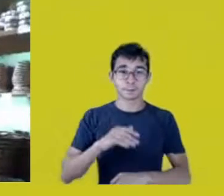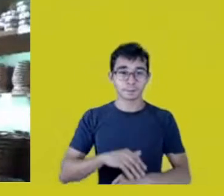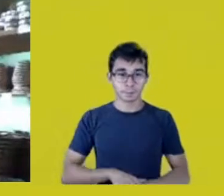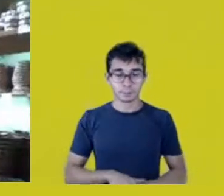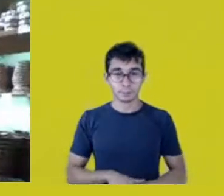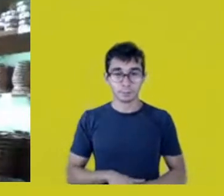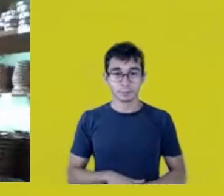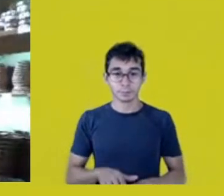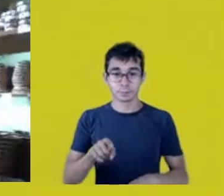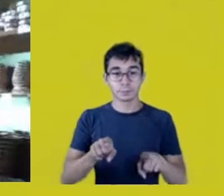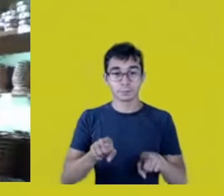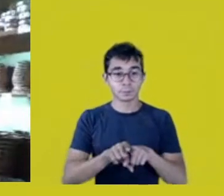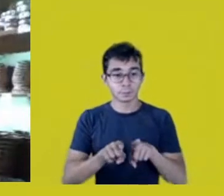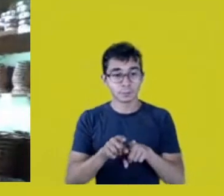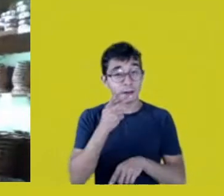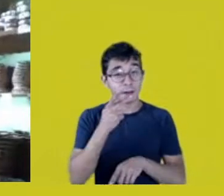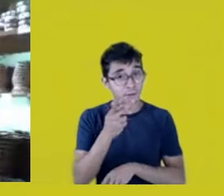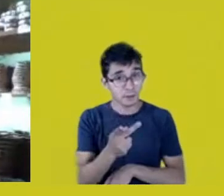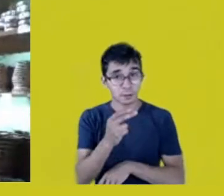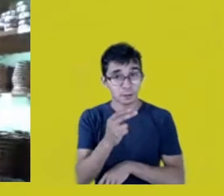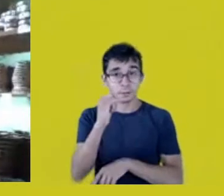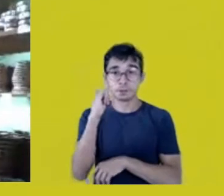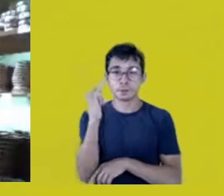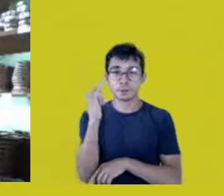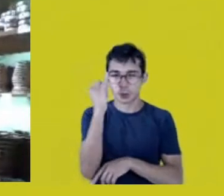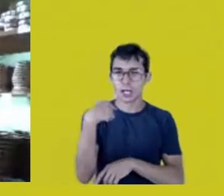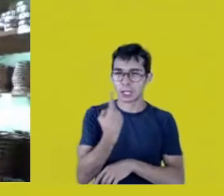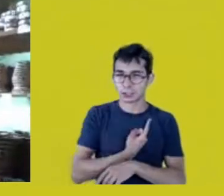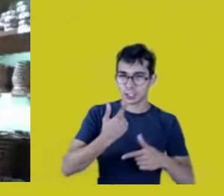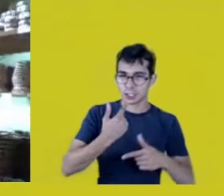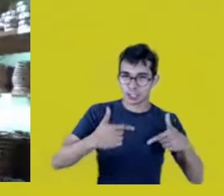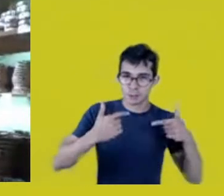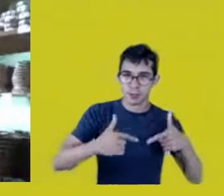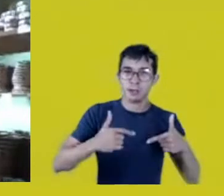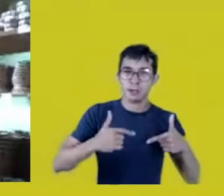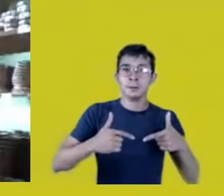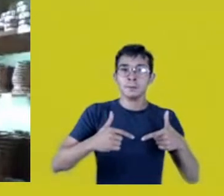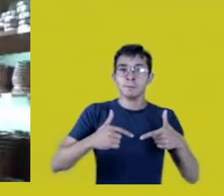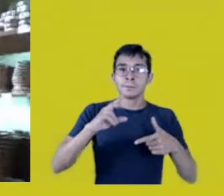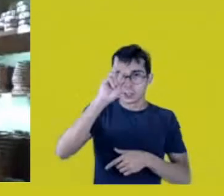which I think is very important for us storytellers,